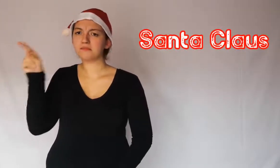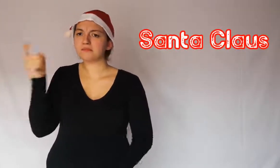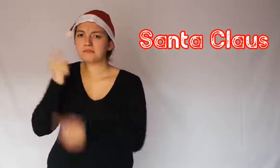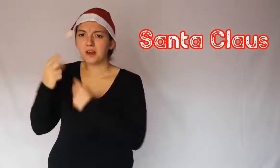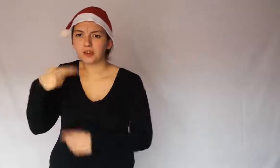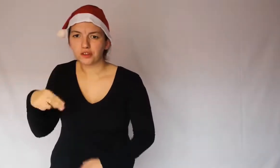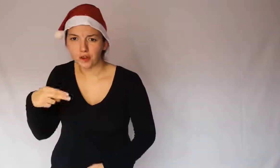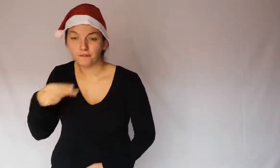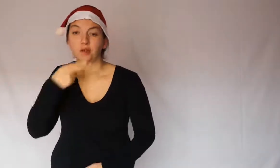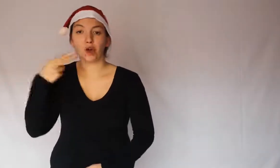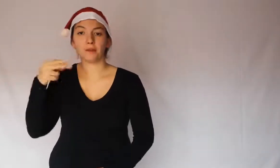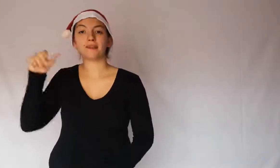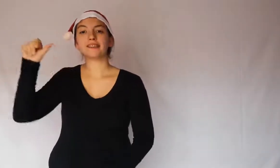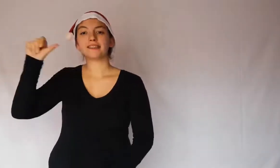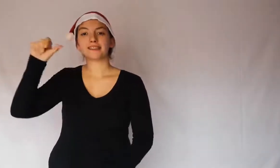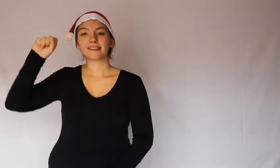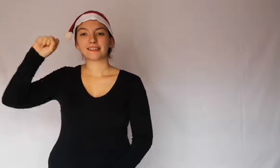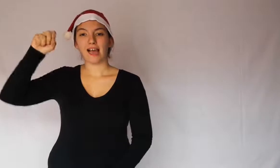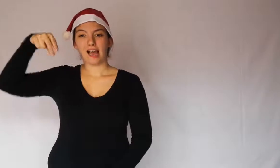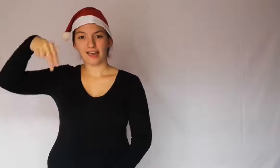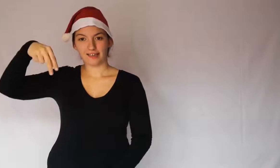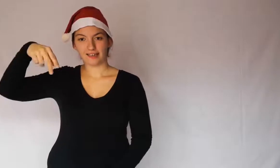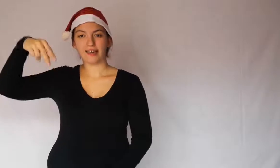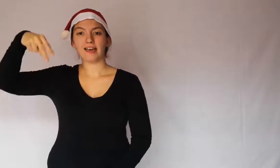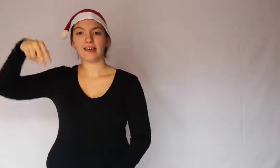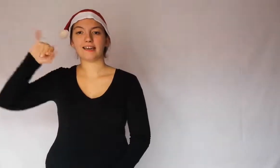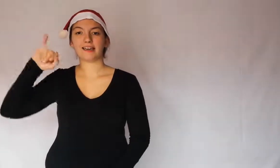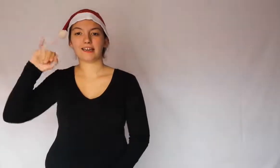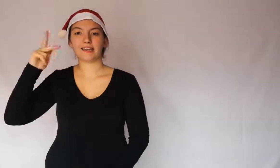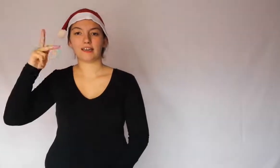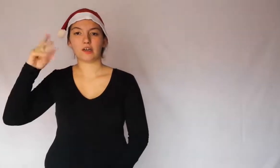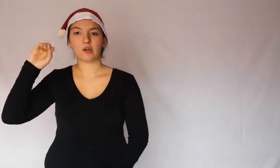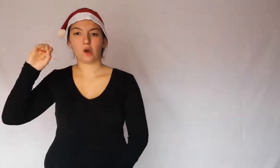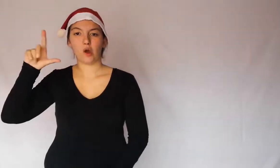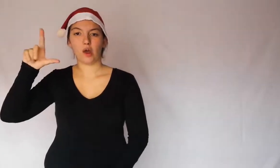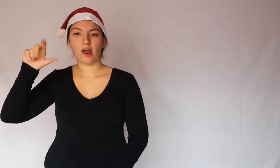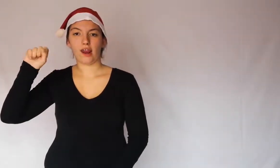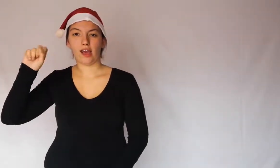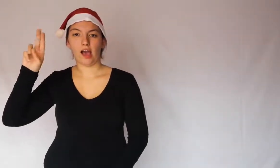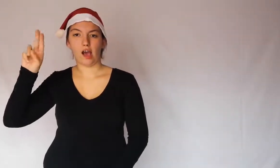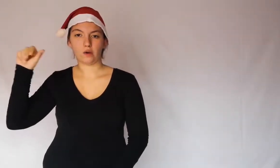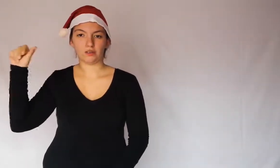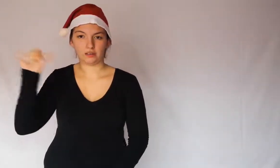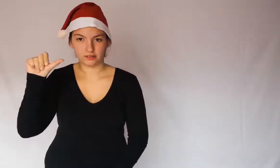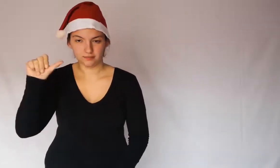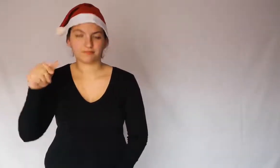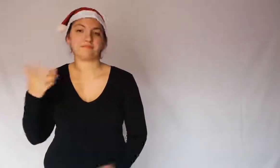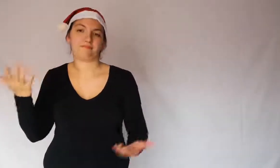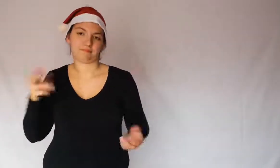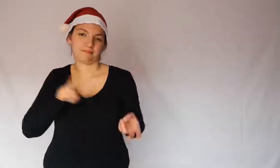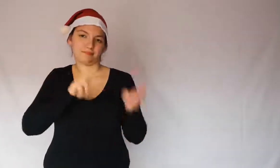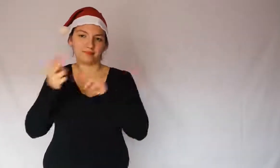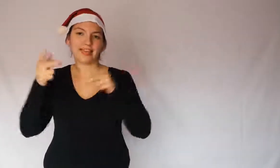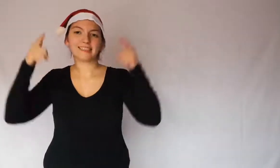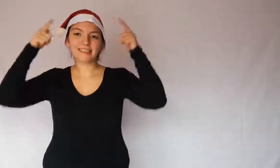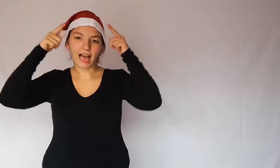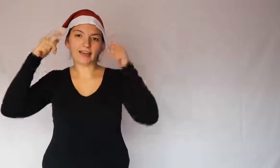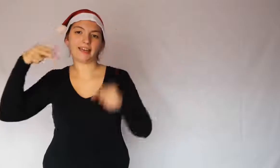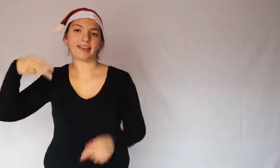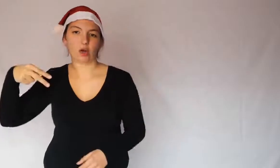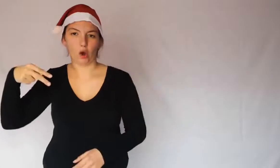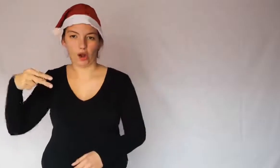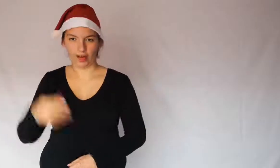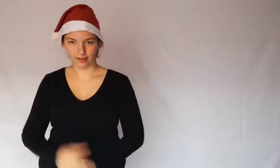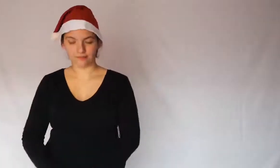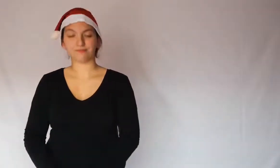The name derives from San Nikolaus, in Italian San Nicola.